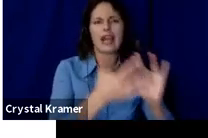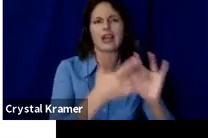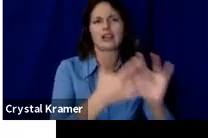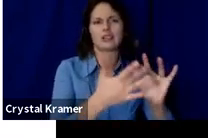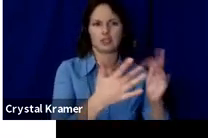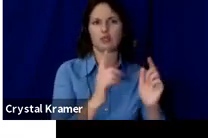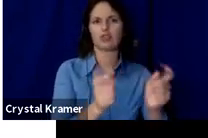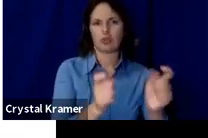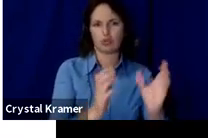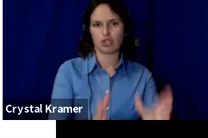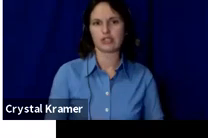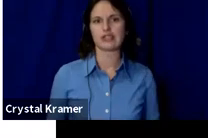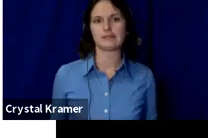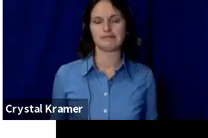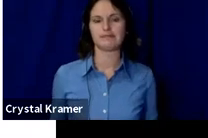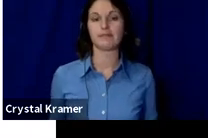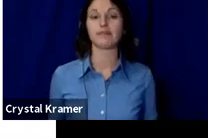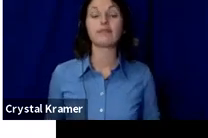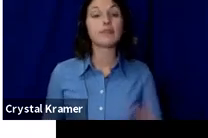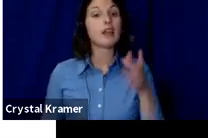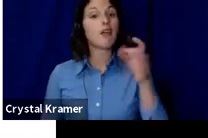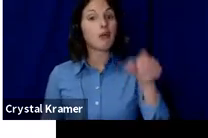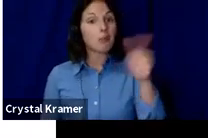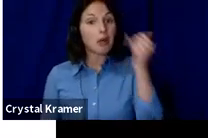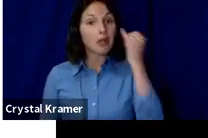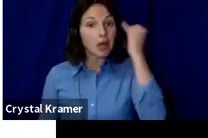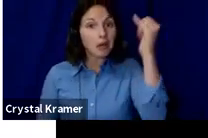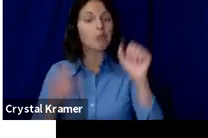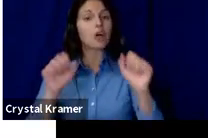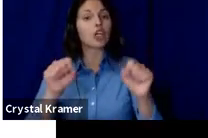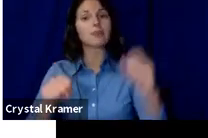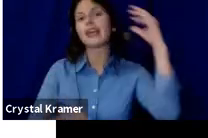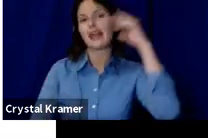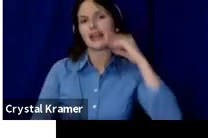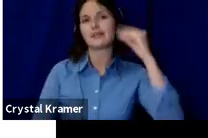It could also be experiences. Can they come see your work?